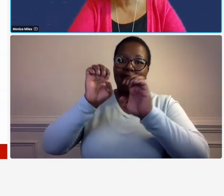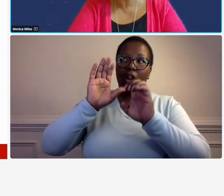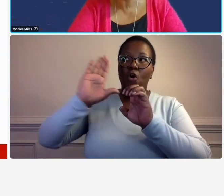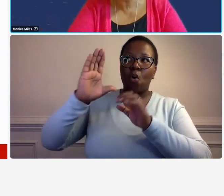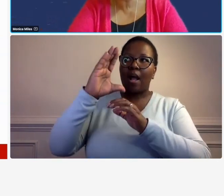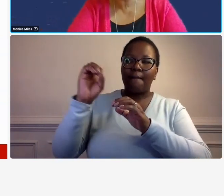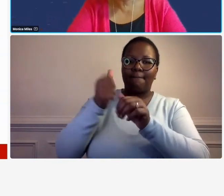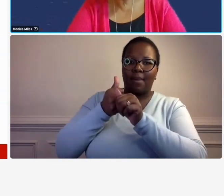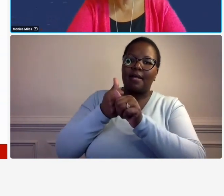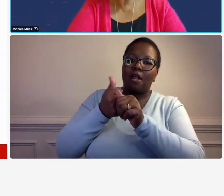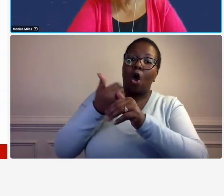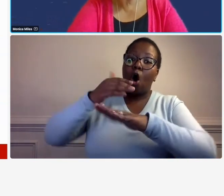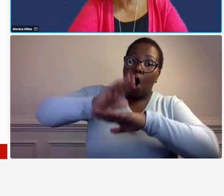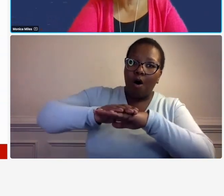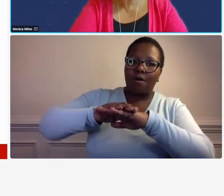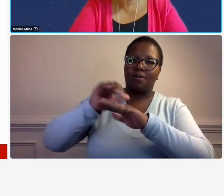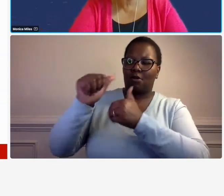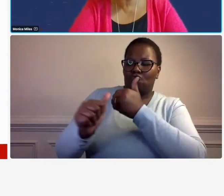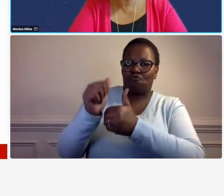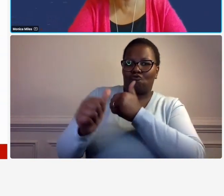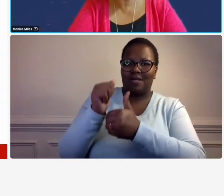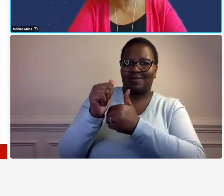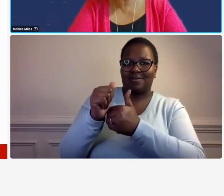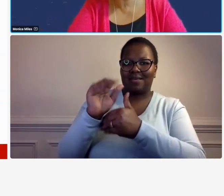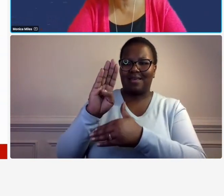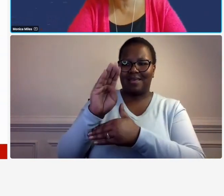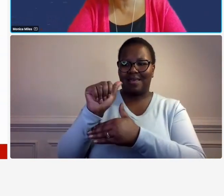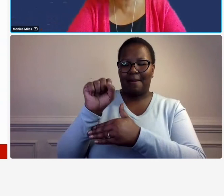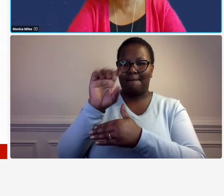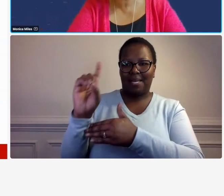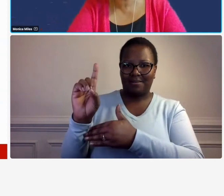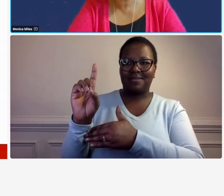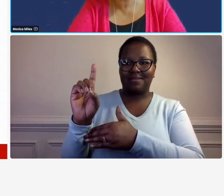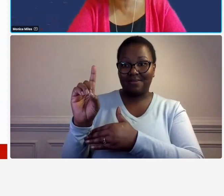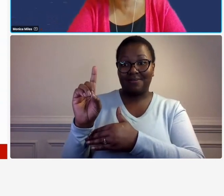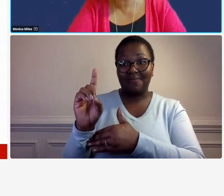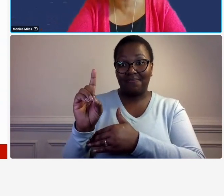companies because it's hard for i don't think dots have the manpower to actually examine 100